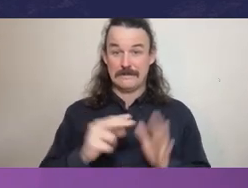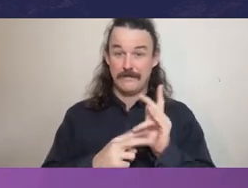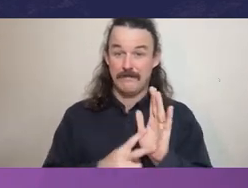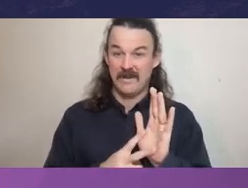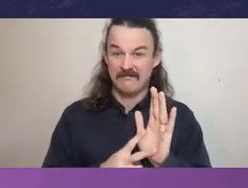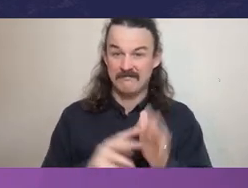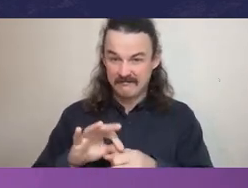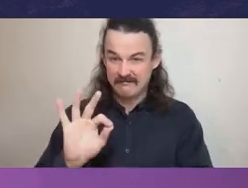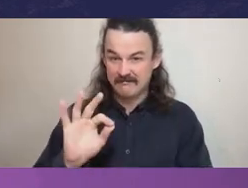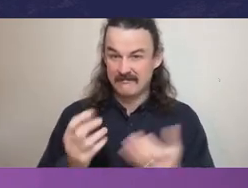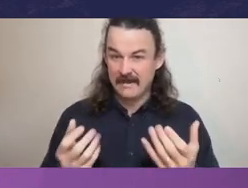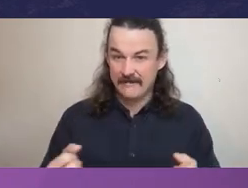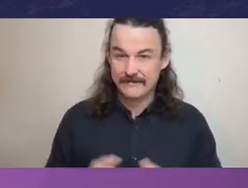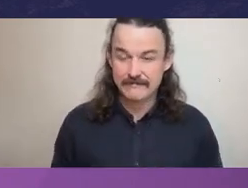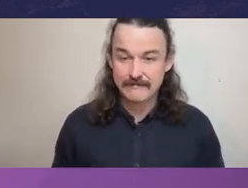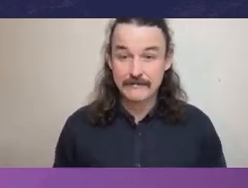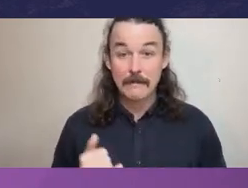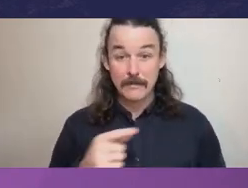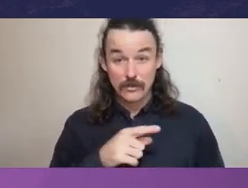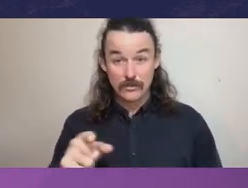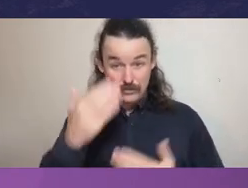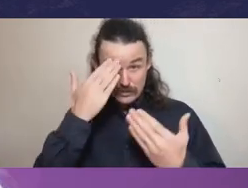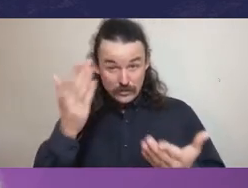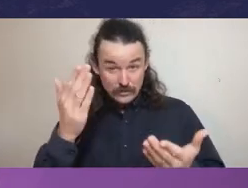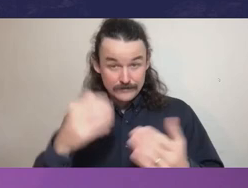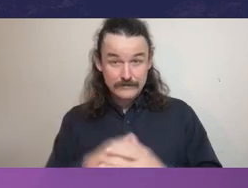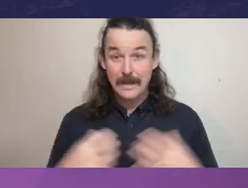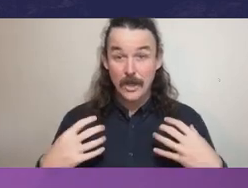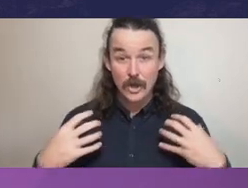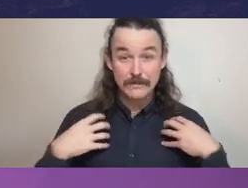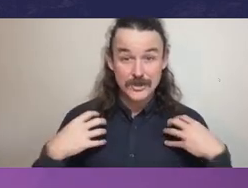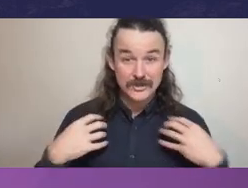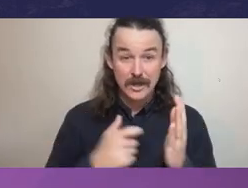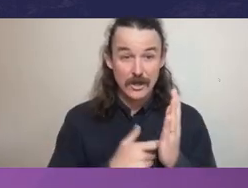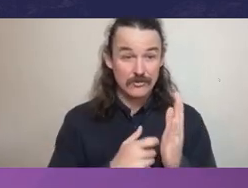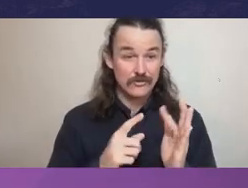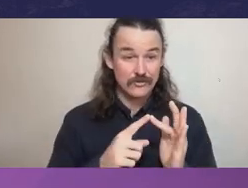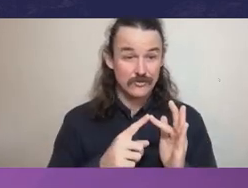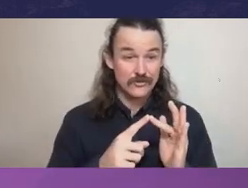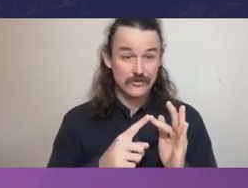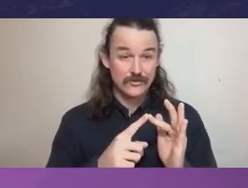What some of you may not be aware is that Commissioner Redlich’s term is coming to a close.